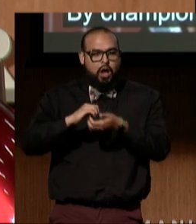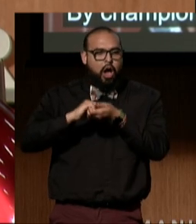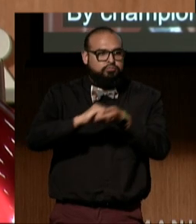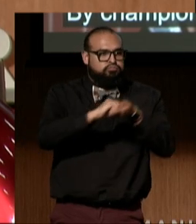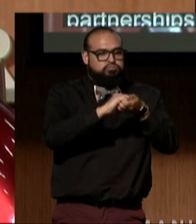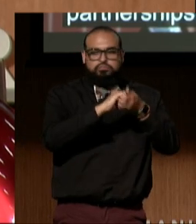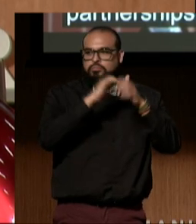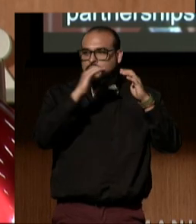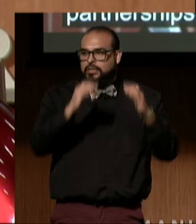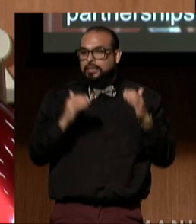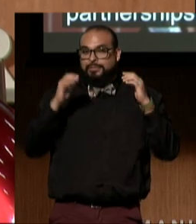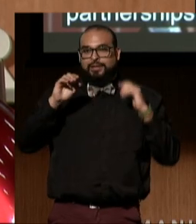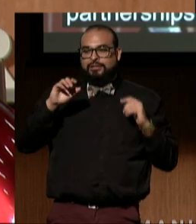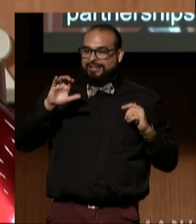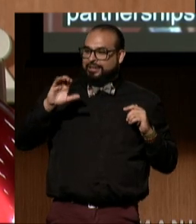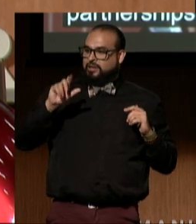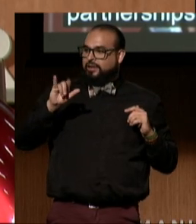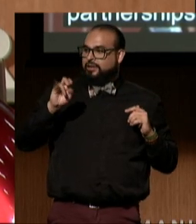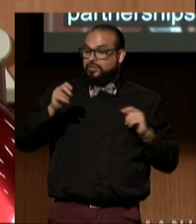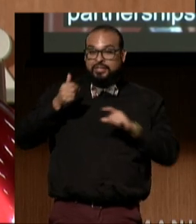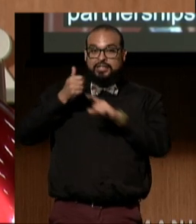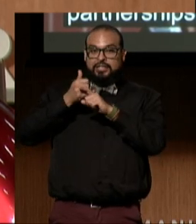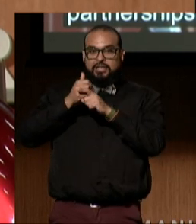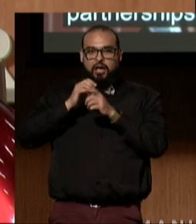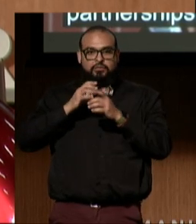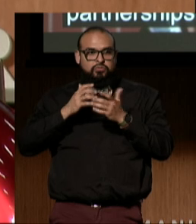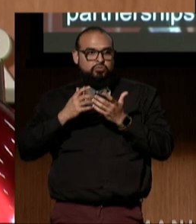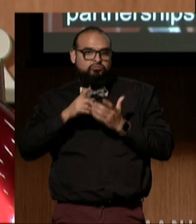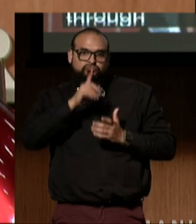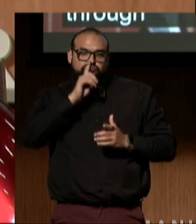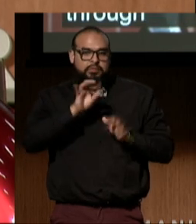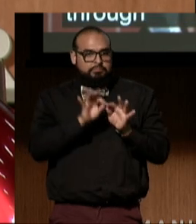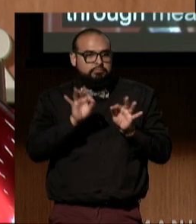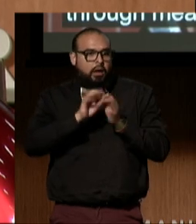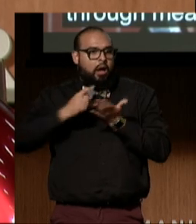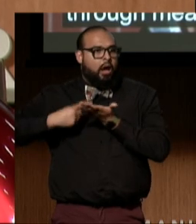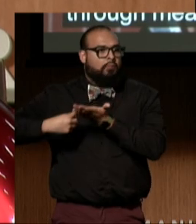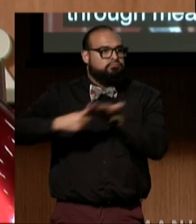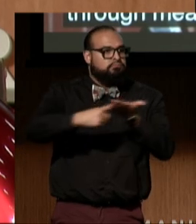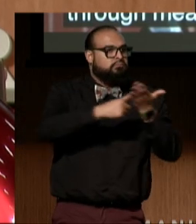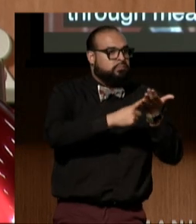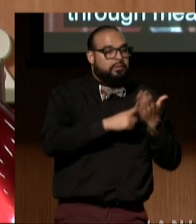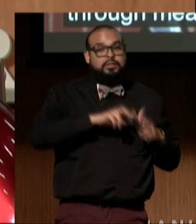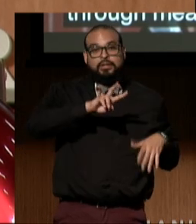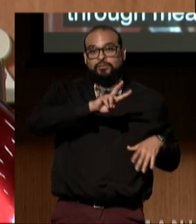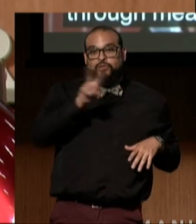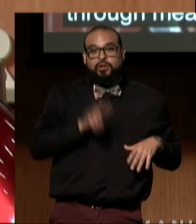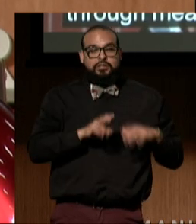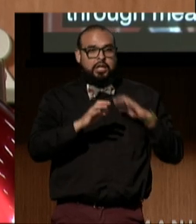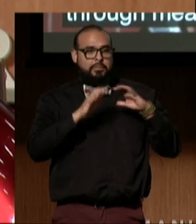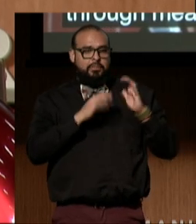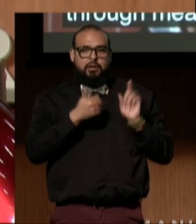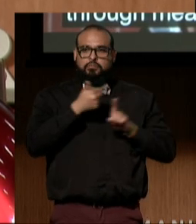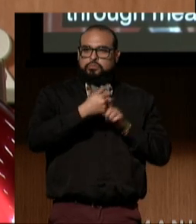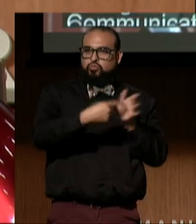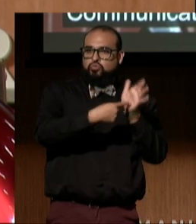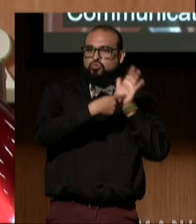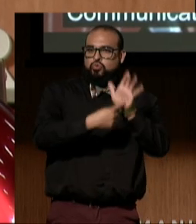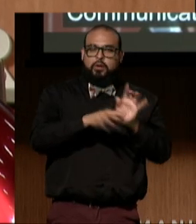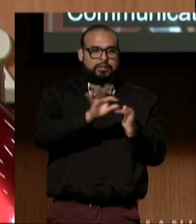itself through meaningful dialogue, Verizon Communications exemplifies the spirit of this award